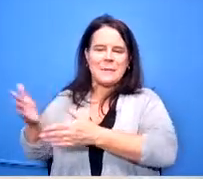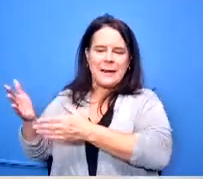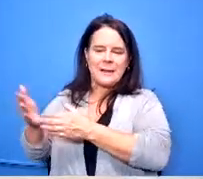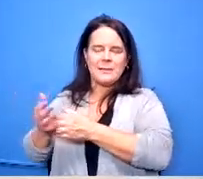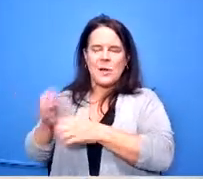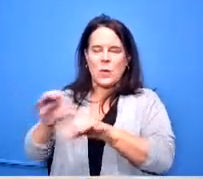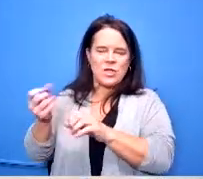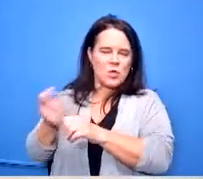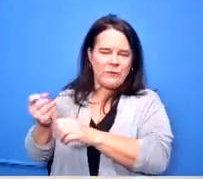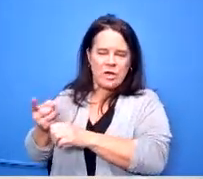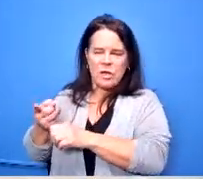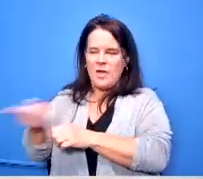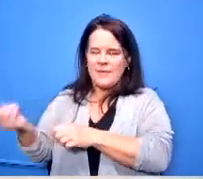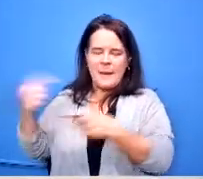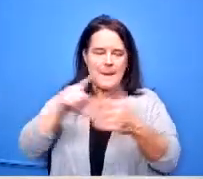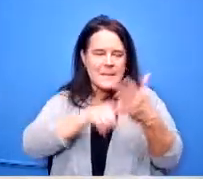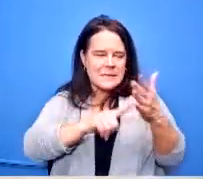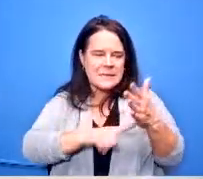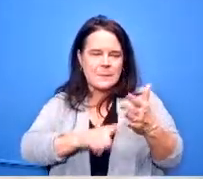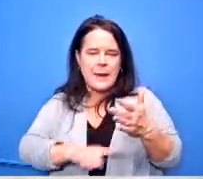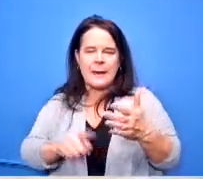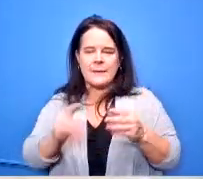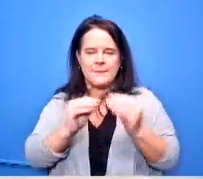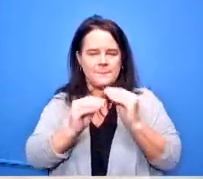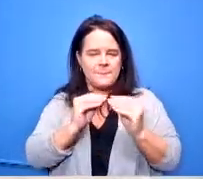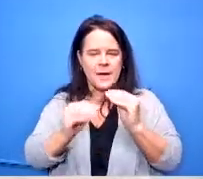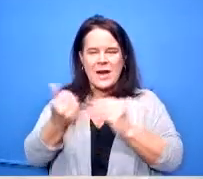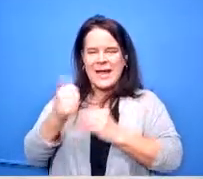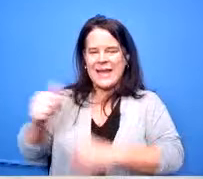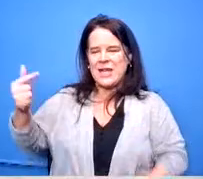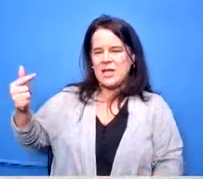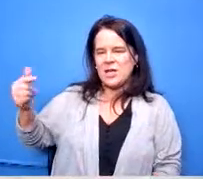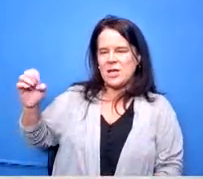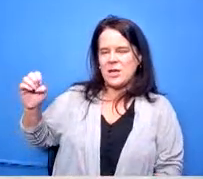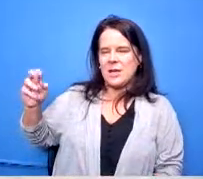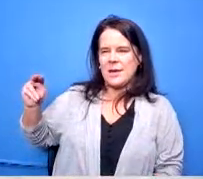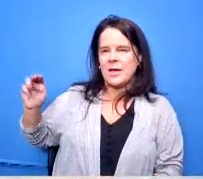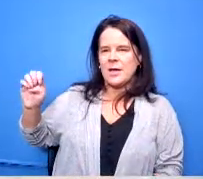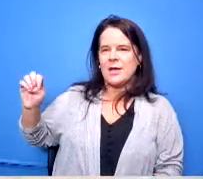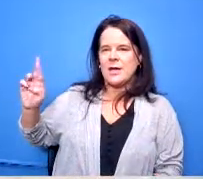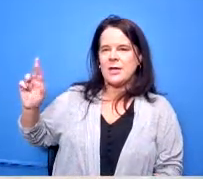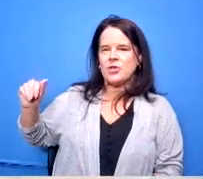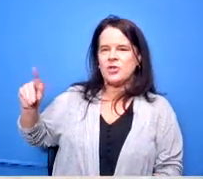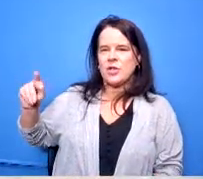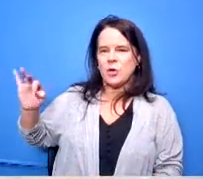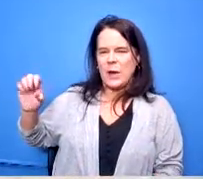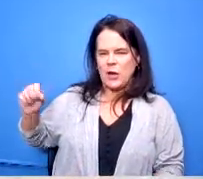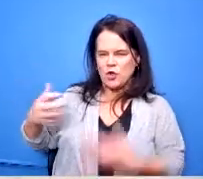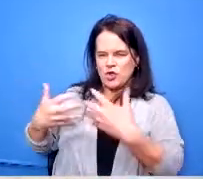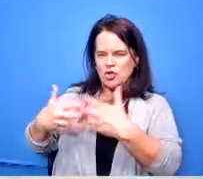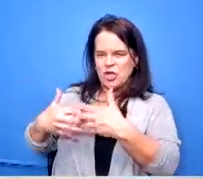and to repair any of the generators that we need to have inspected and repaired the next is ohio